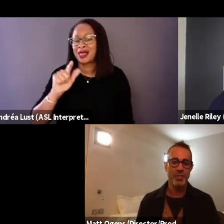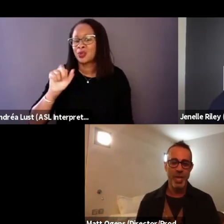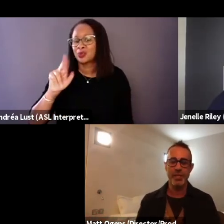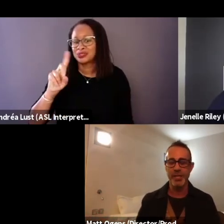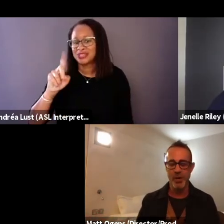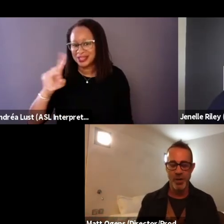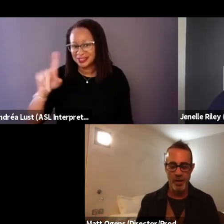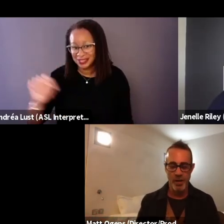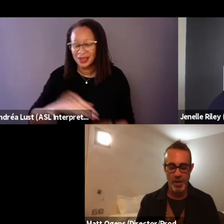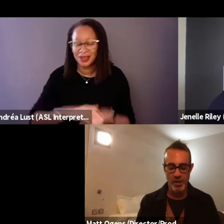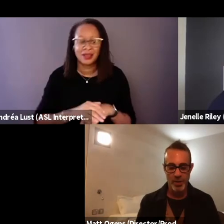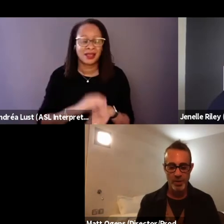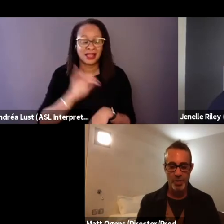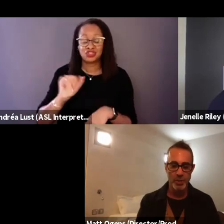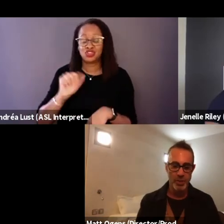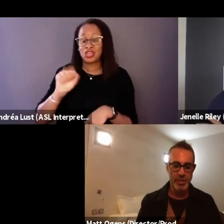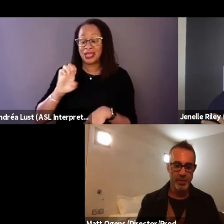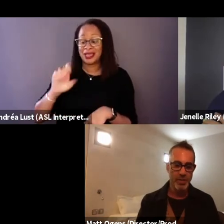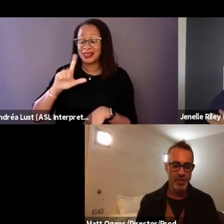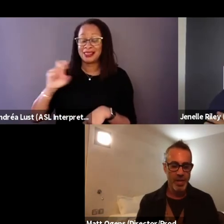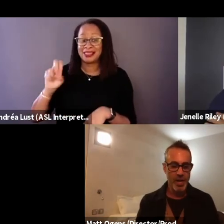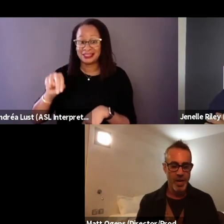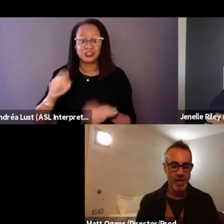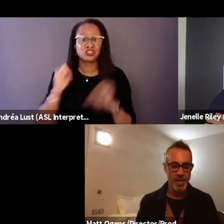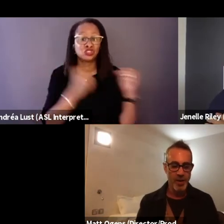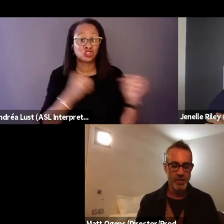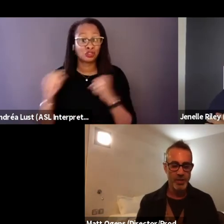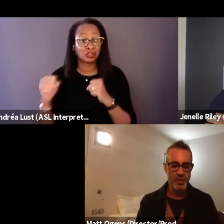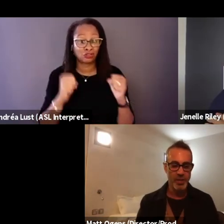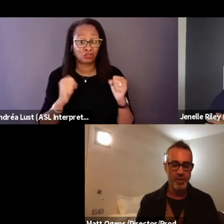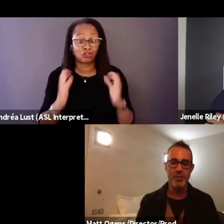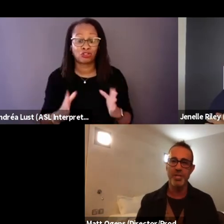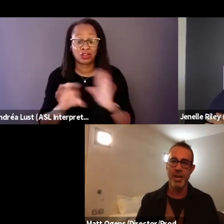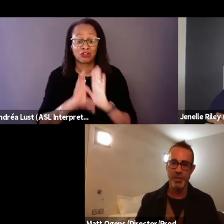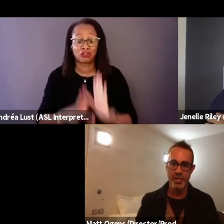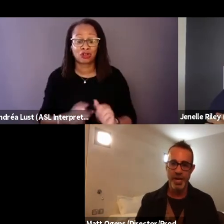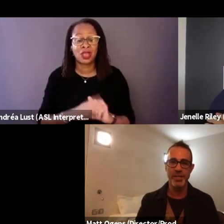Jalen our cheerleader character goes to Gallaudet